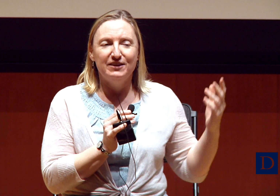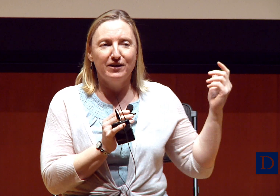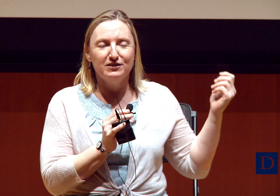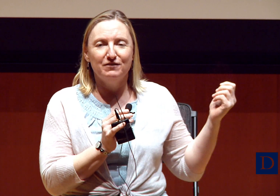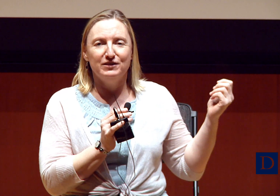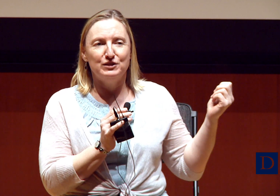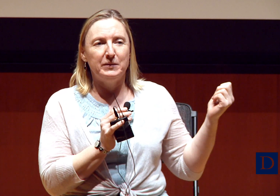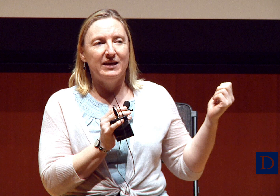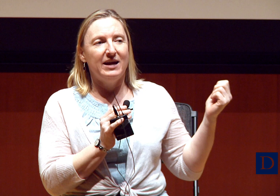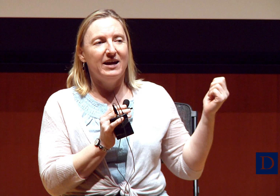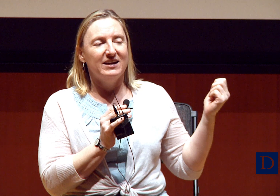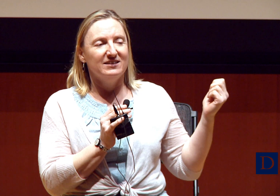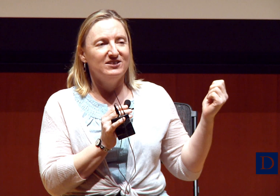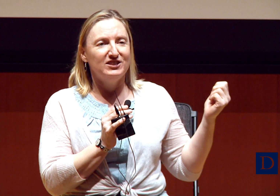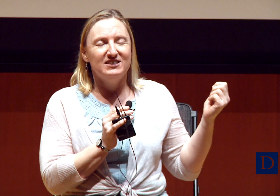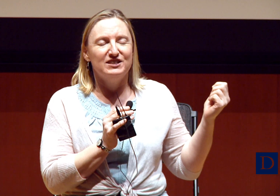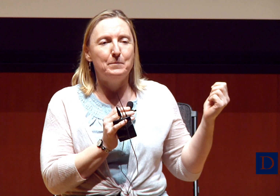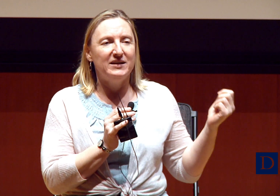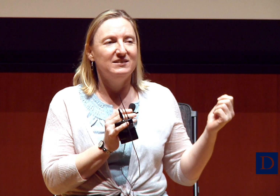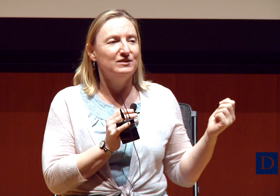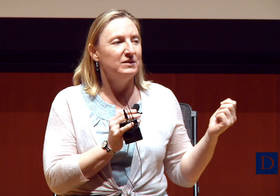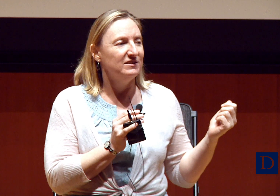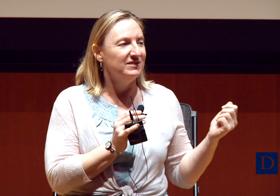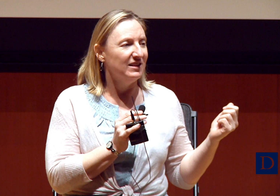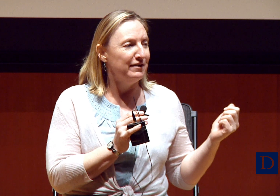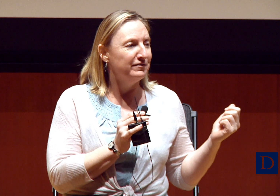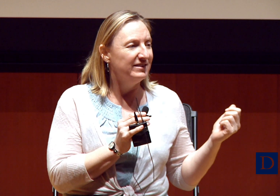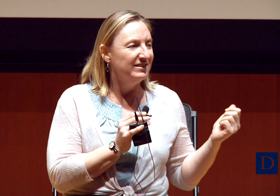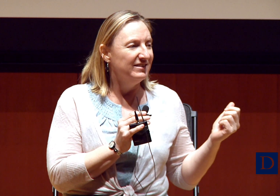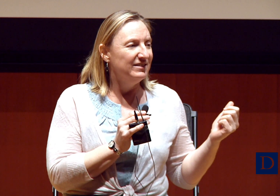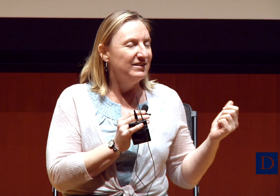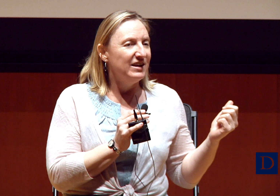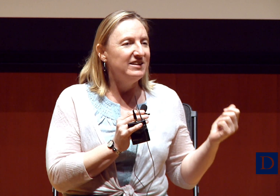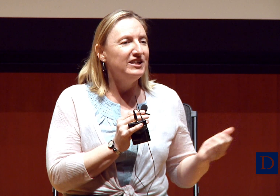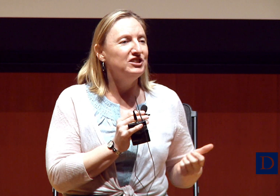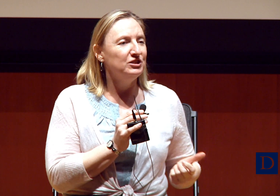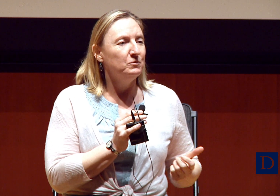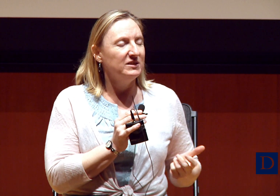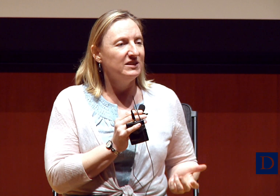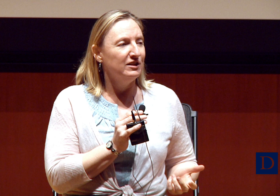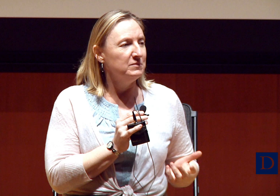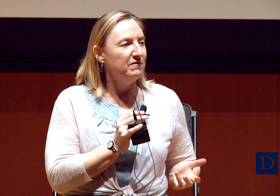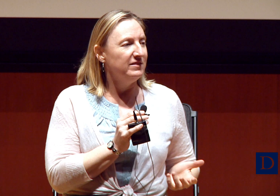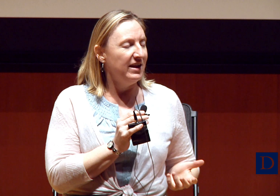He falls in love with his PA and she says it’s the best six months of his life. And yet he still wants to kill himself at the end.